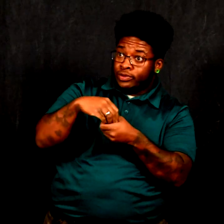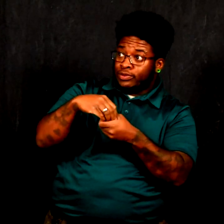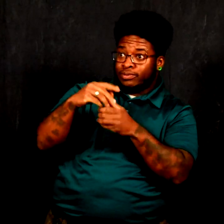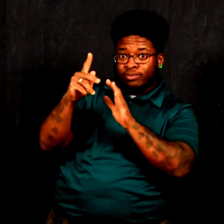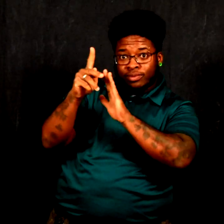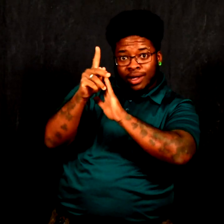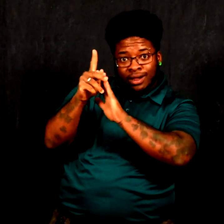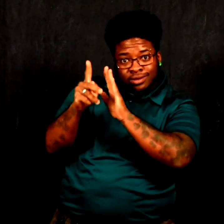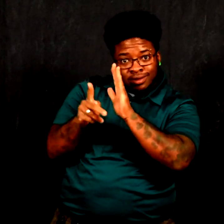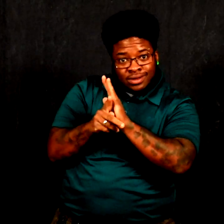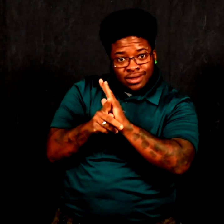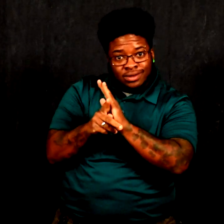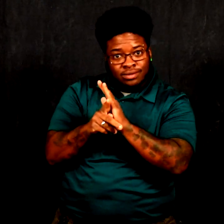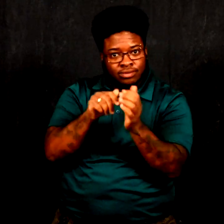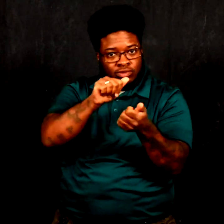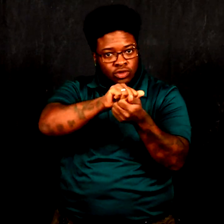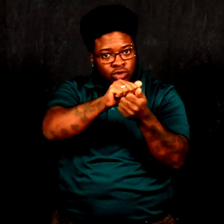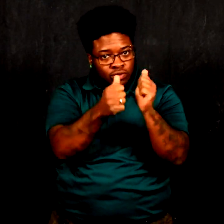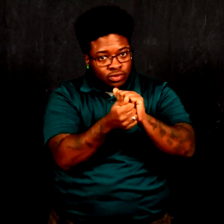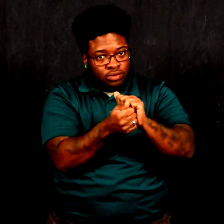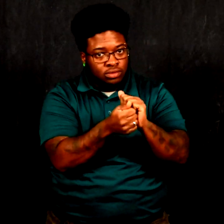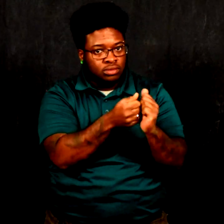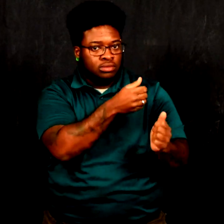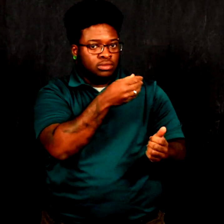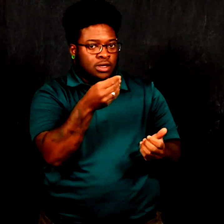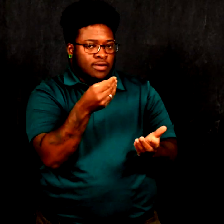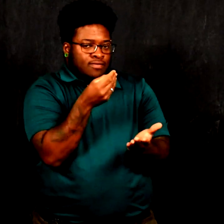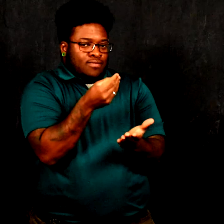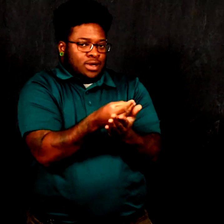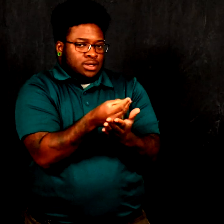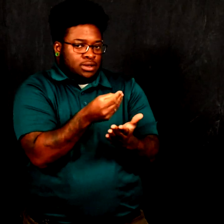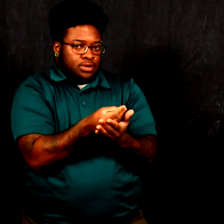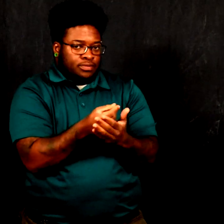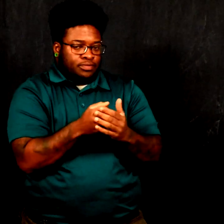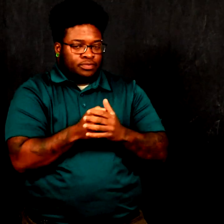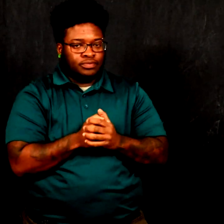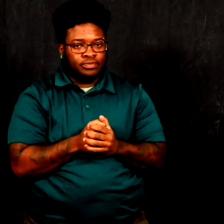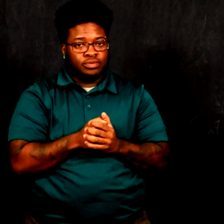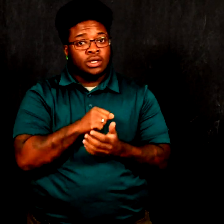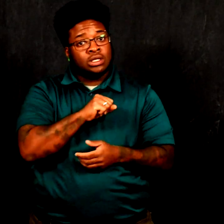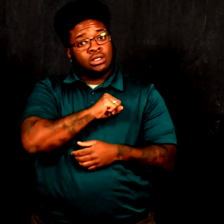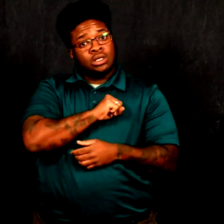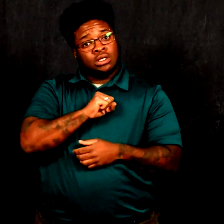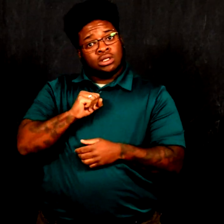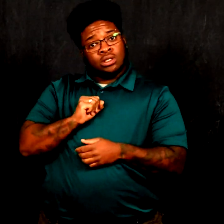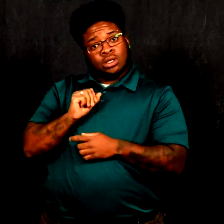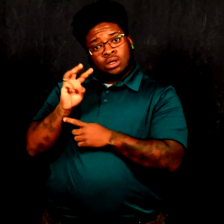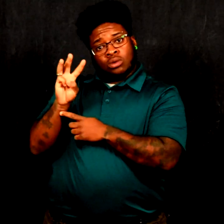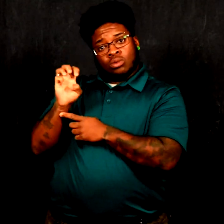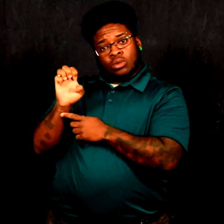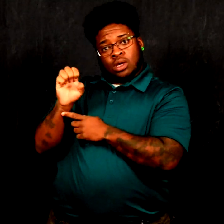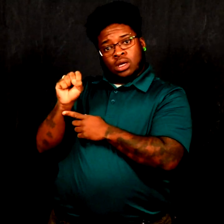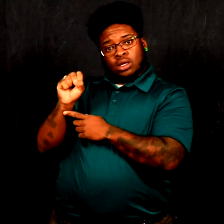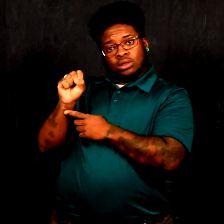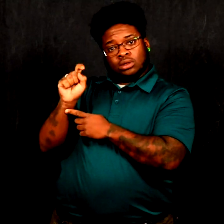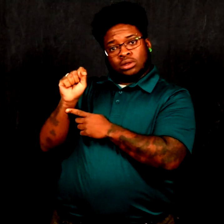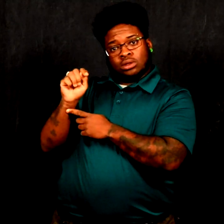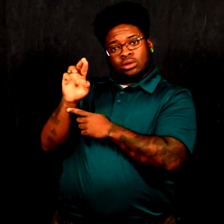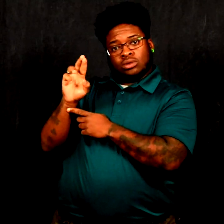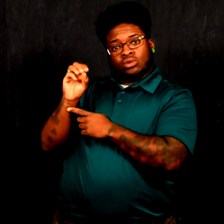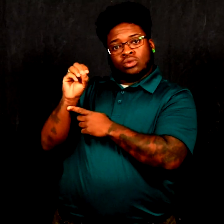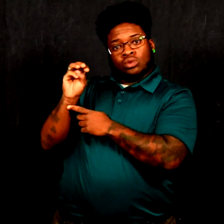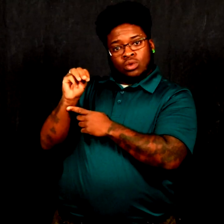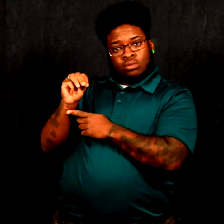policy changes and funding. Senator Westrom